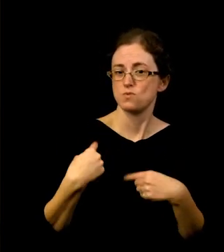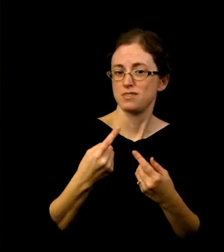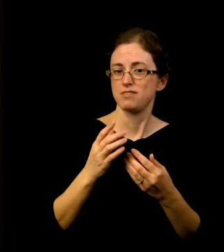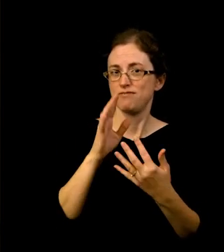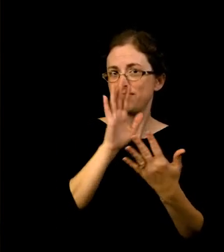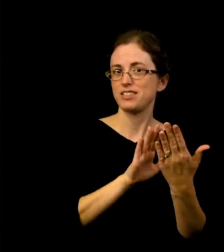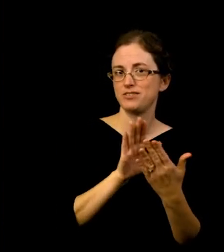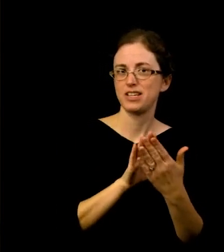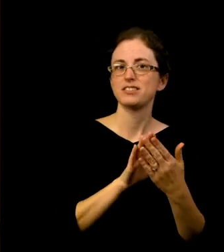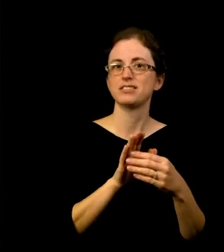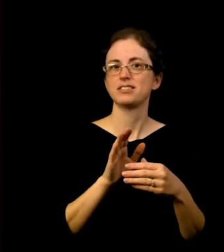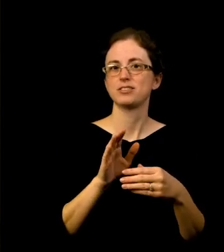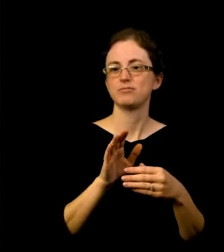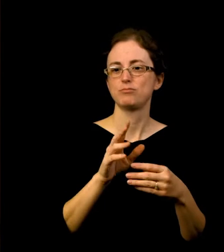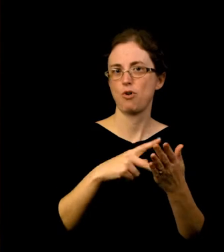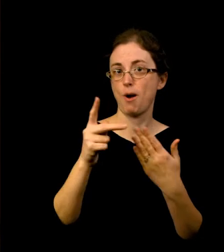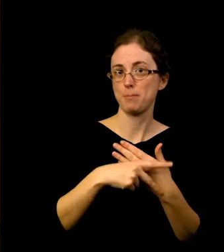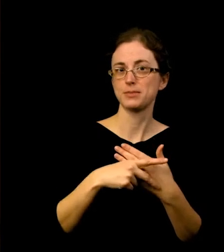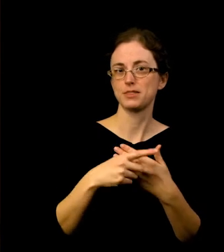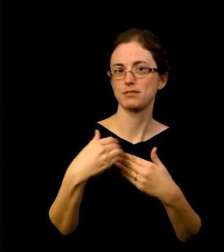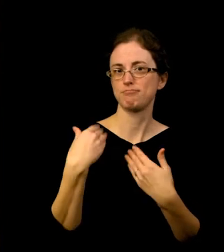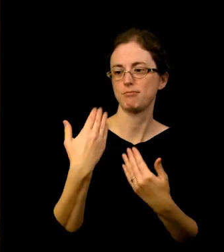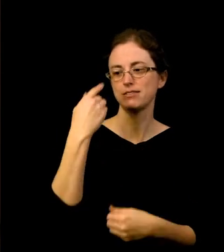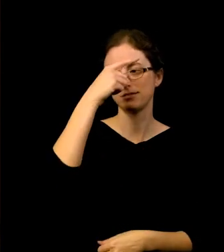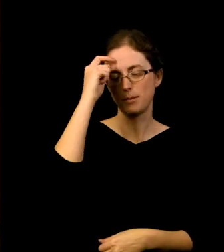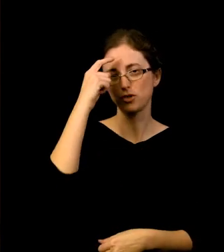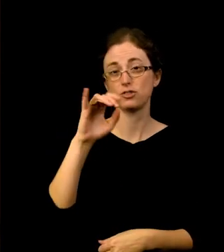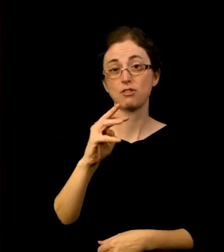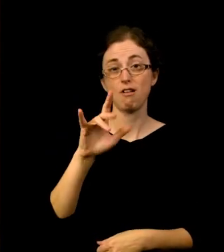On July 31st, we collaborated with a lot of different partners